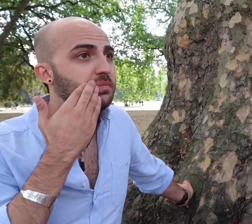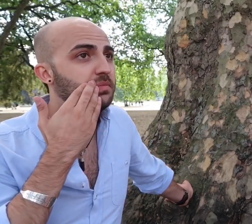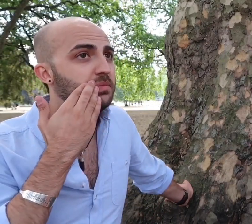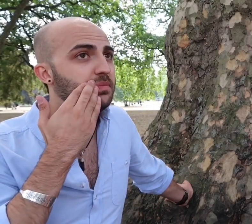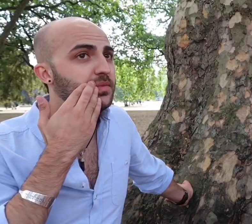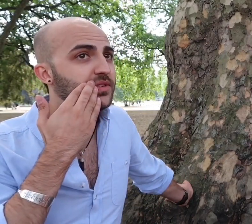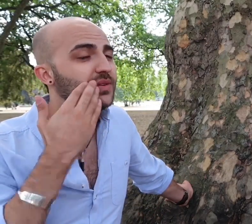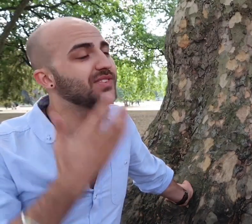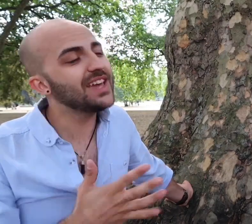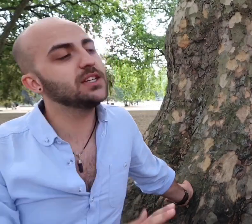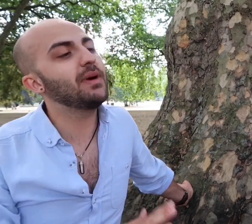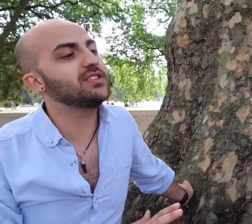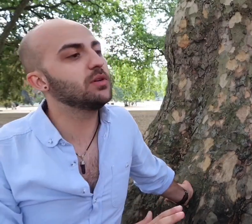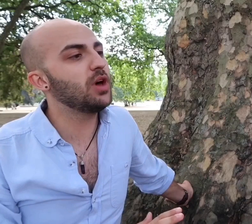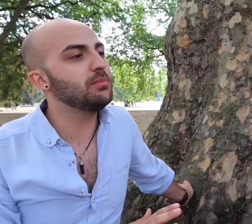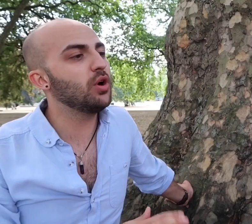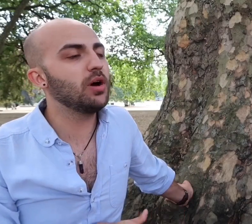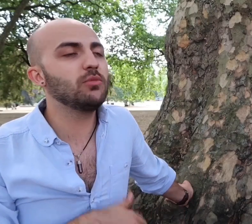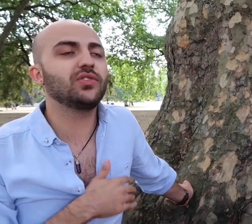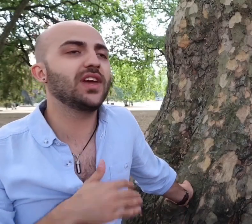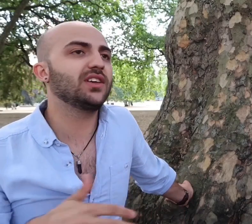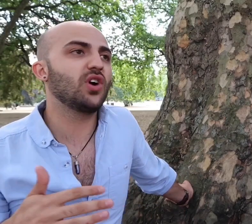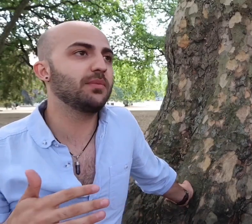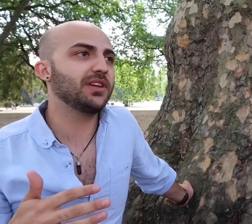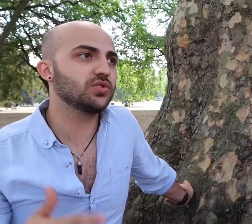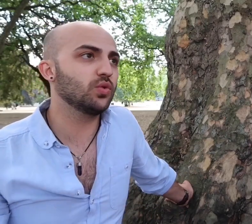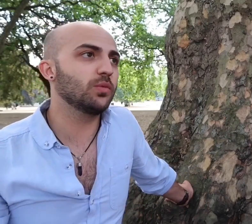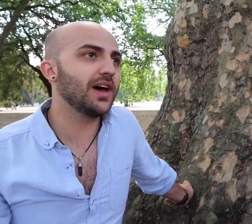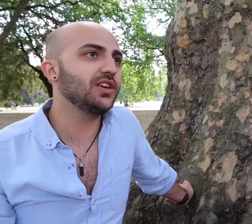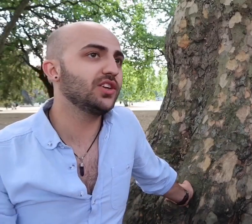so it's getting better I'm not I'm not saying it's not happening at all but you